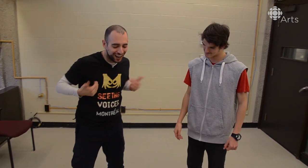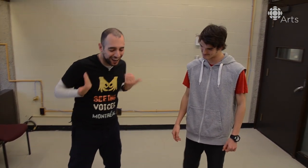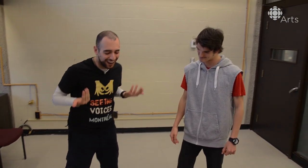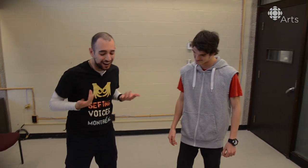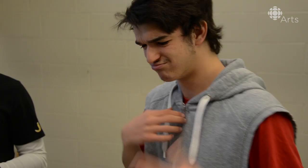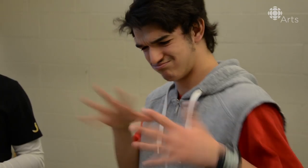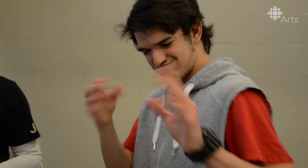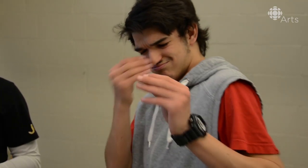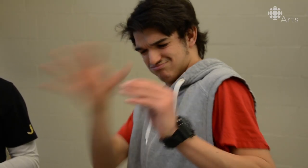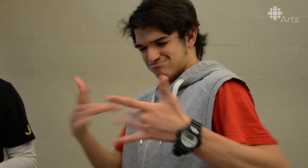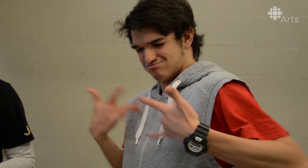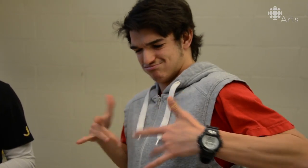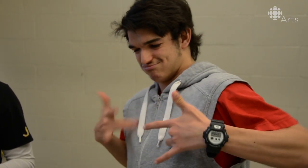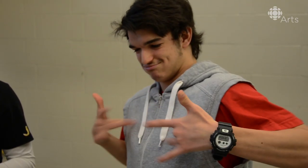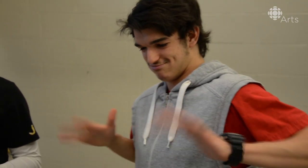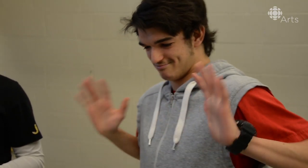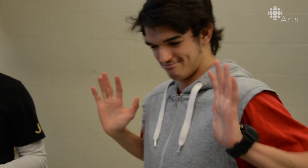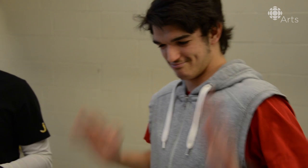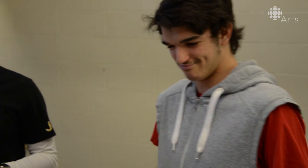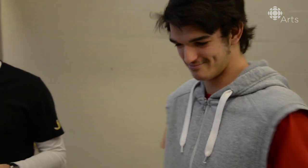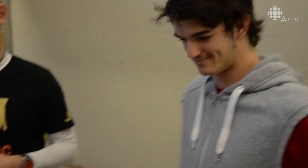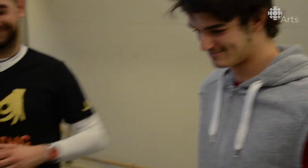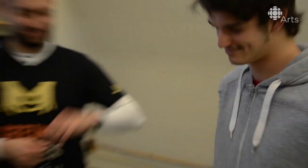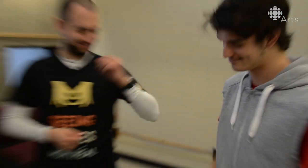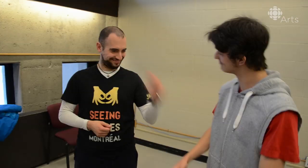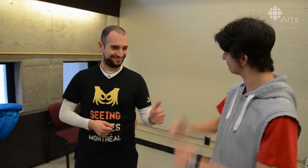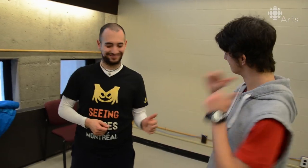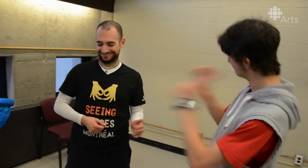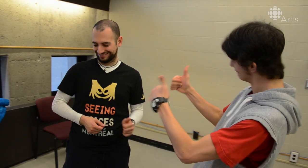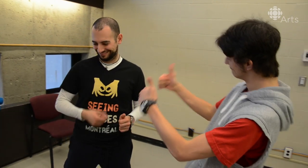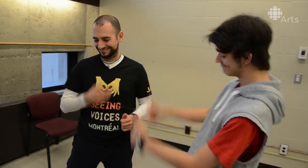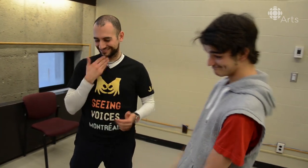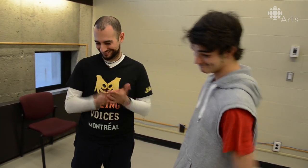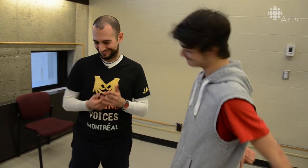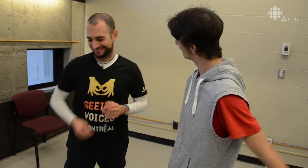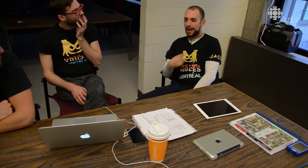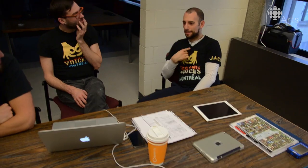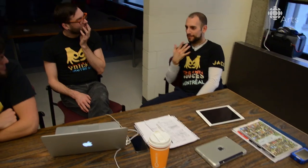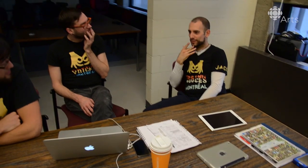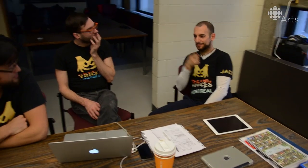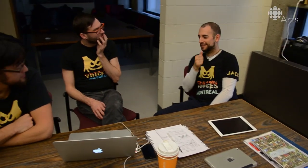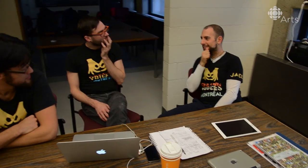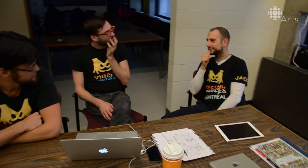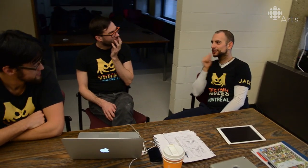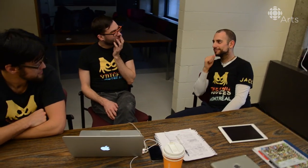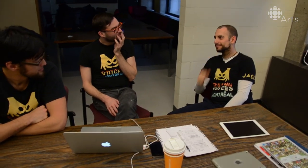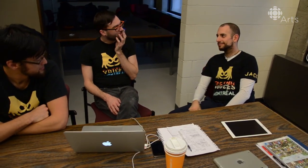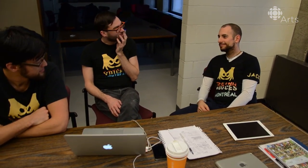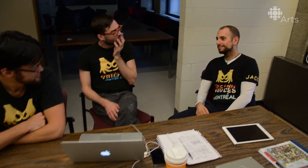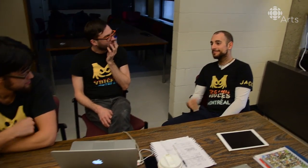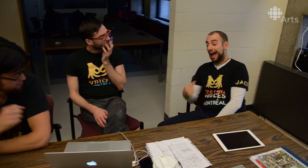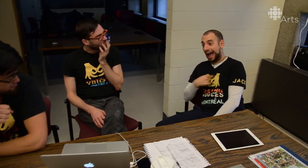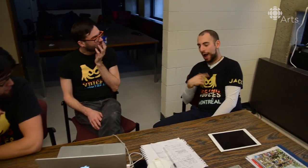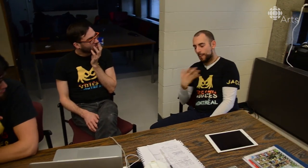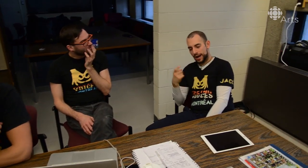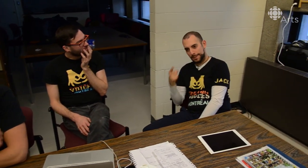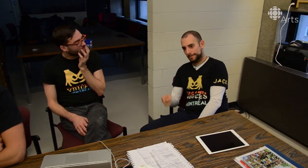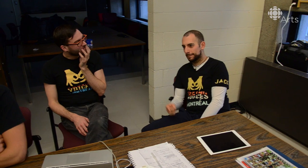[Ludovic] I don't care! I really don't like it! Is that good? [Jack] Good! I prefer him, as Alistair. I.